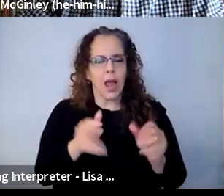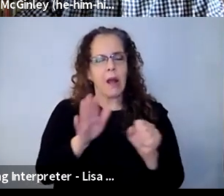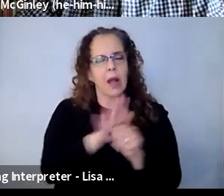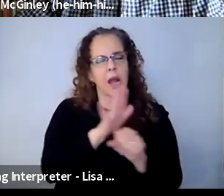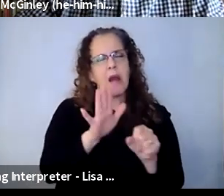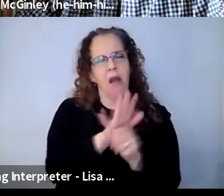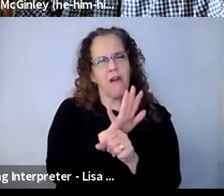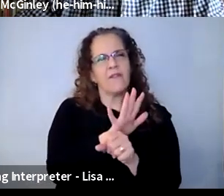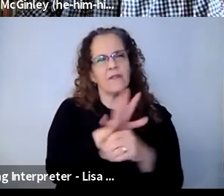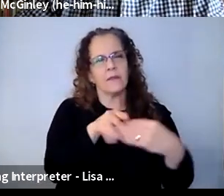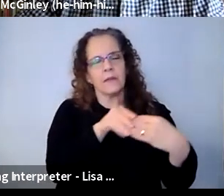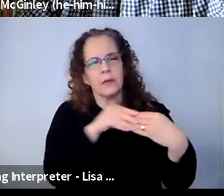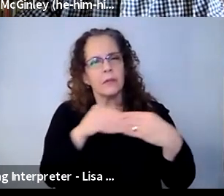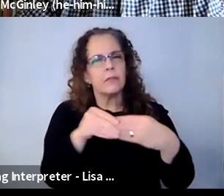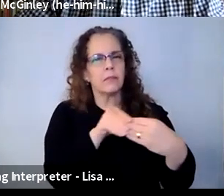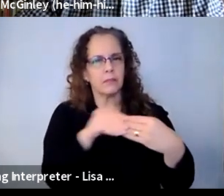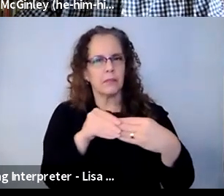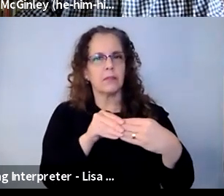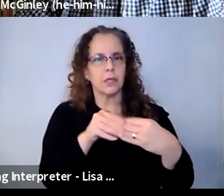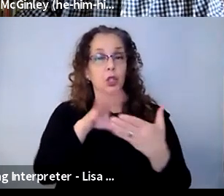students are also informing me what it is that they need,